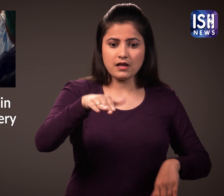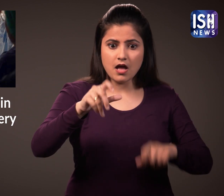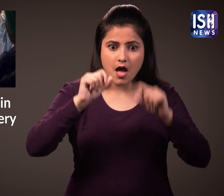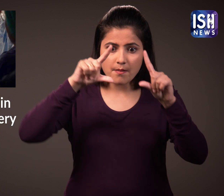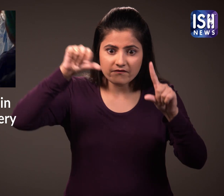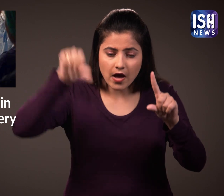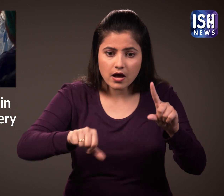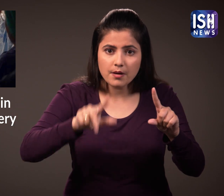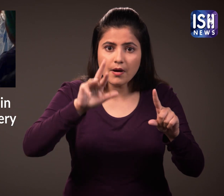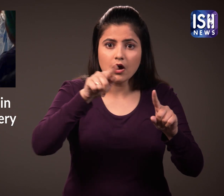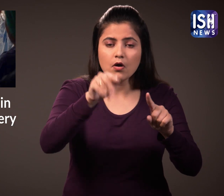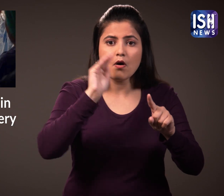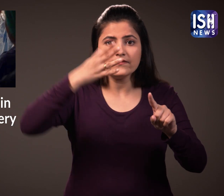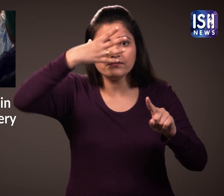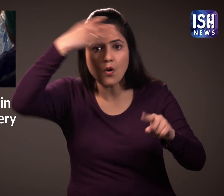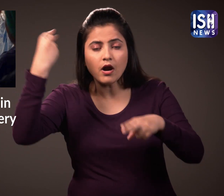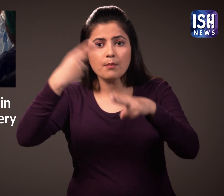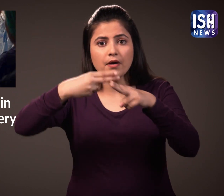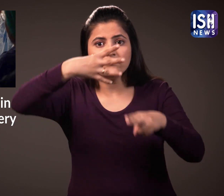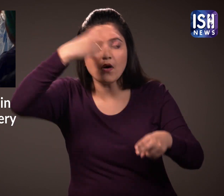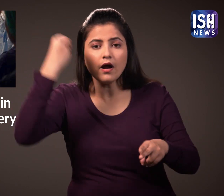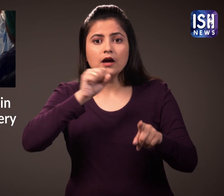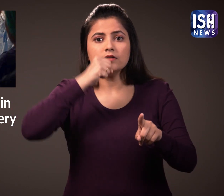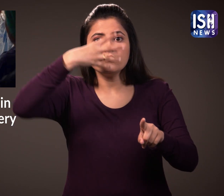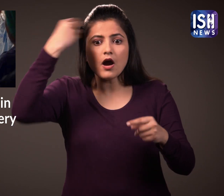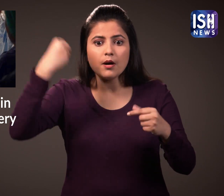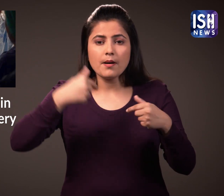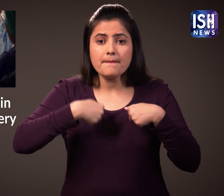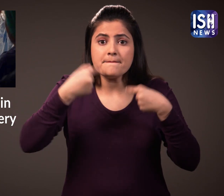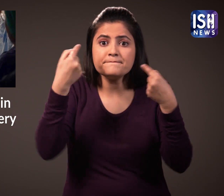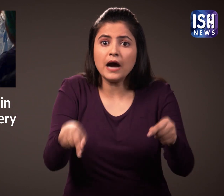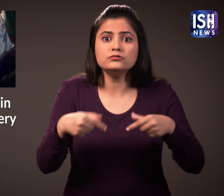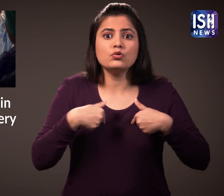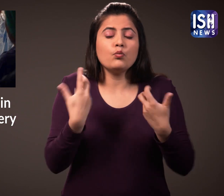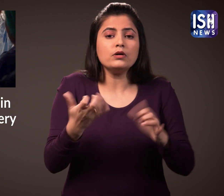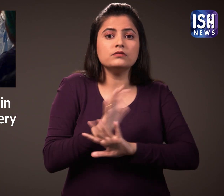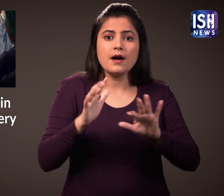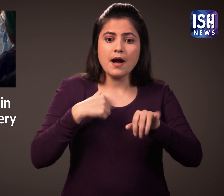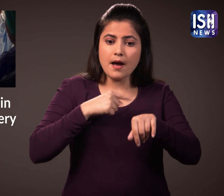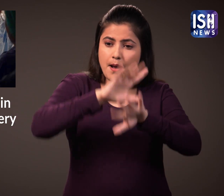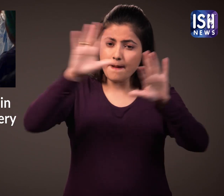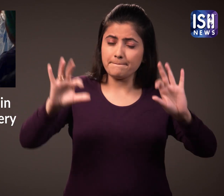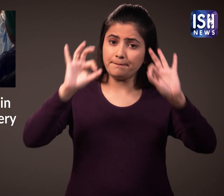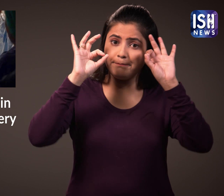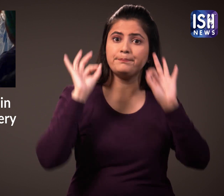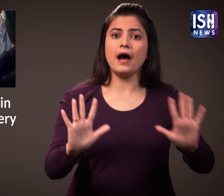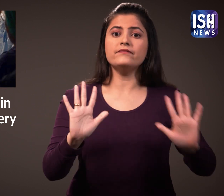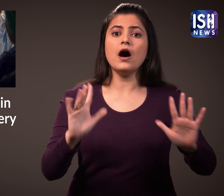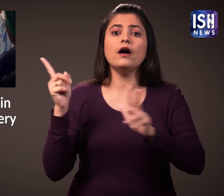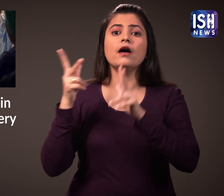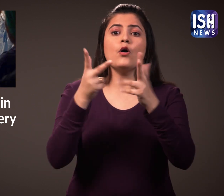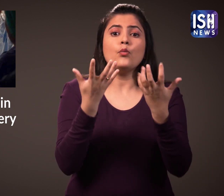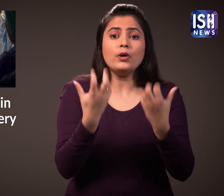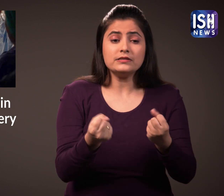the patient may wake up and lose their abilities. They want to avoid this.